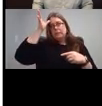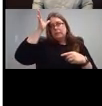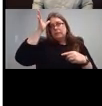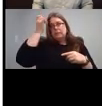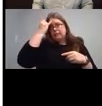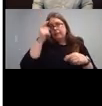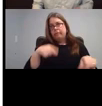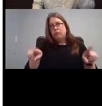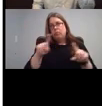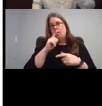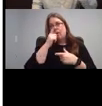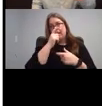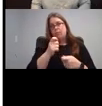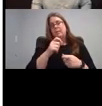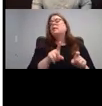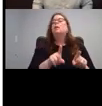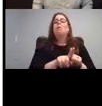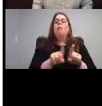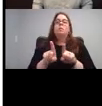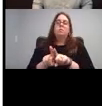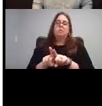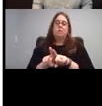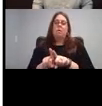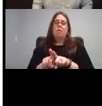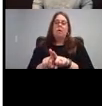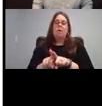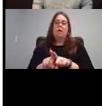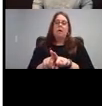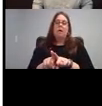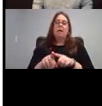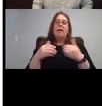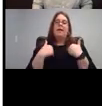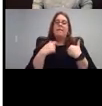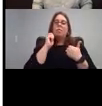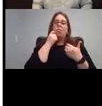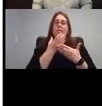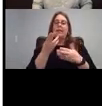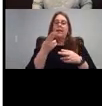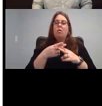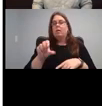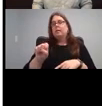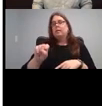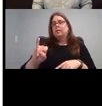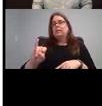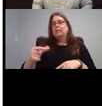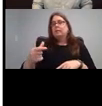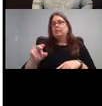you're interested, but they also will get into that later. But they also have this cool thing called sign on email.